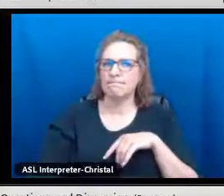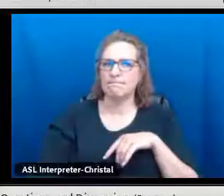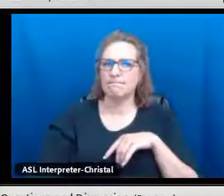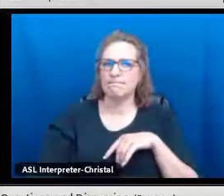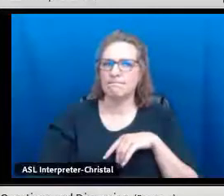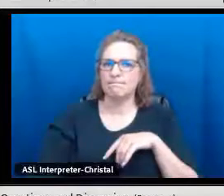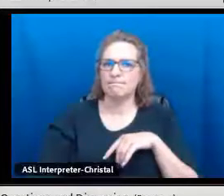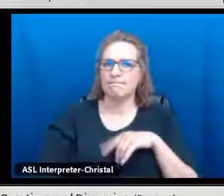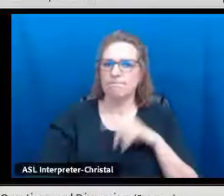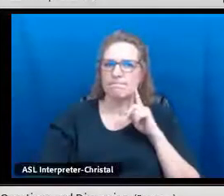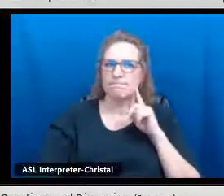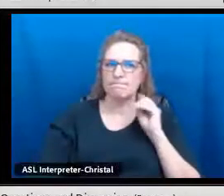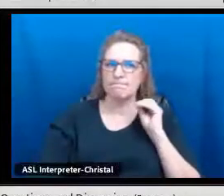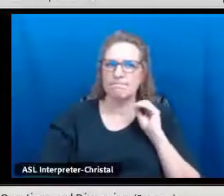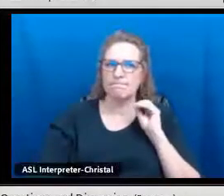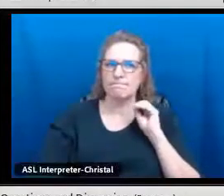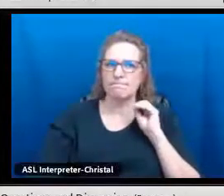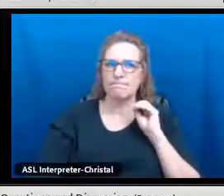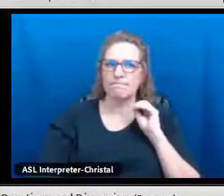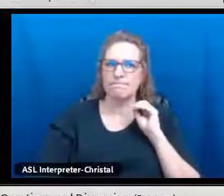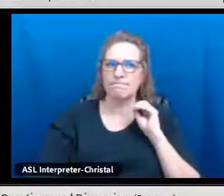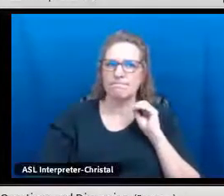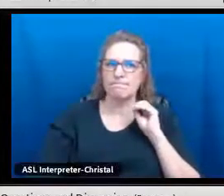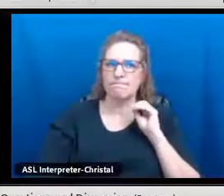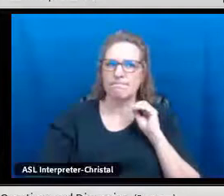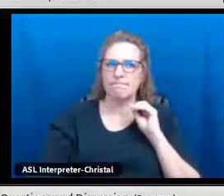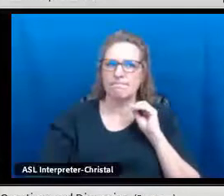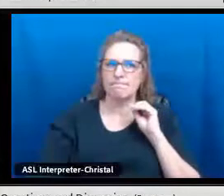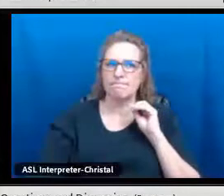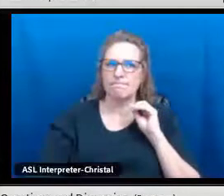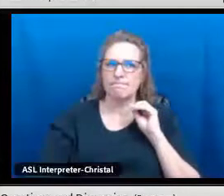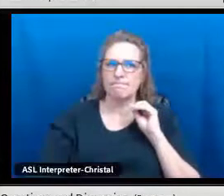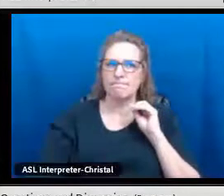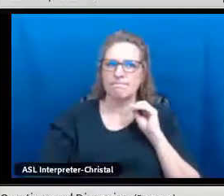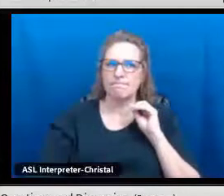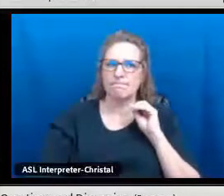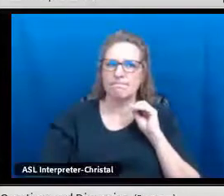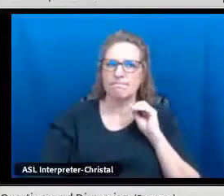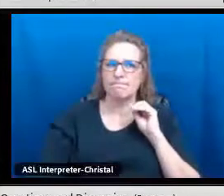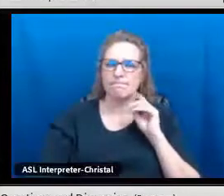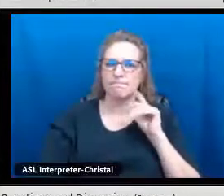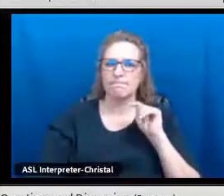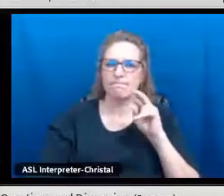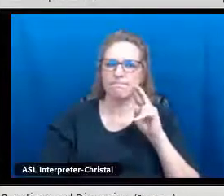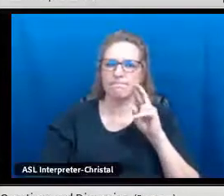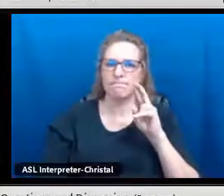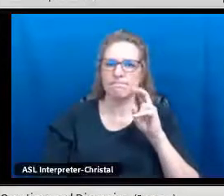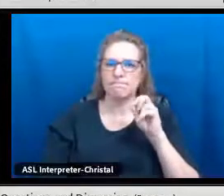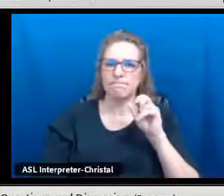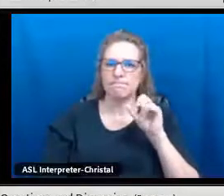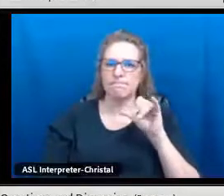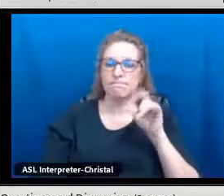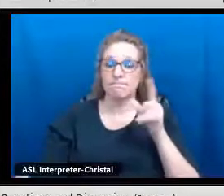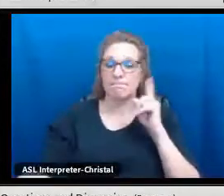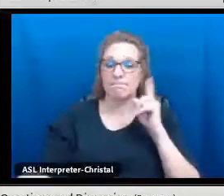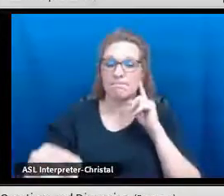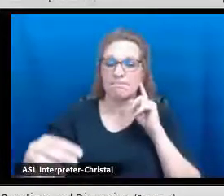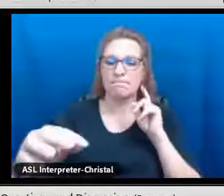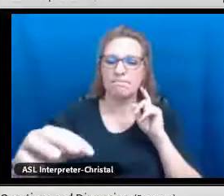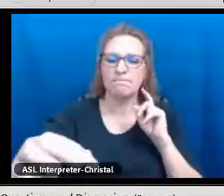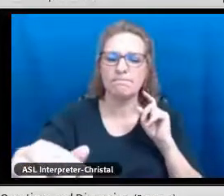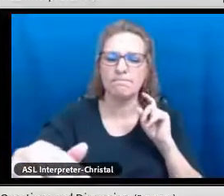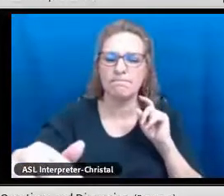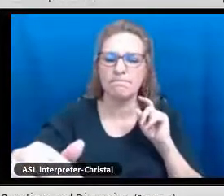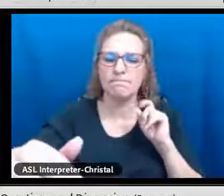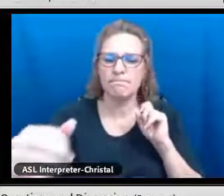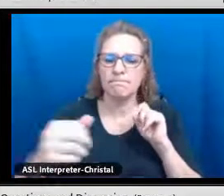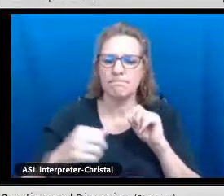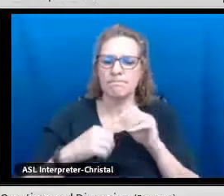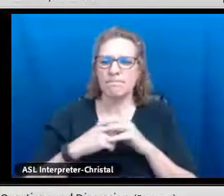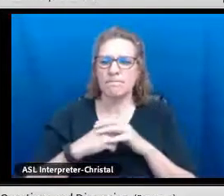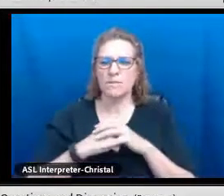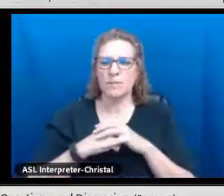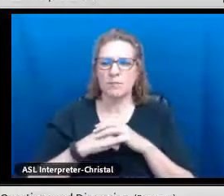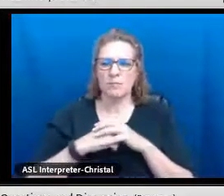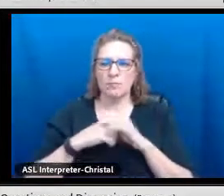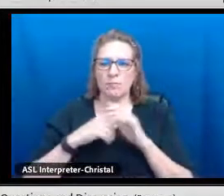[Pause] Tracey, do you have sound?